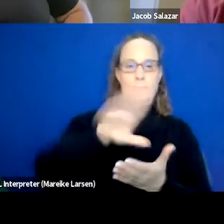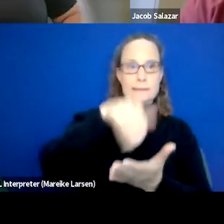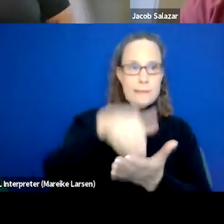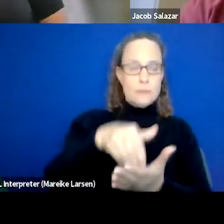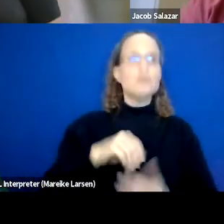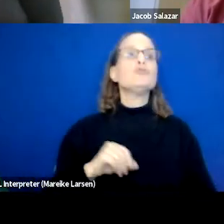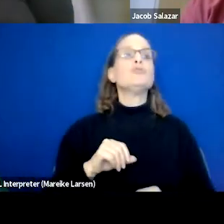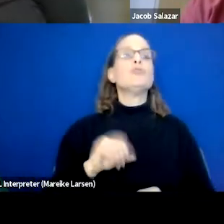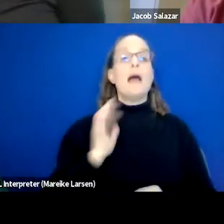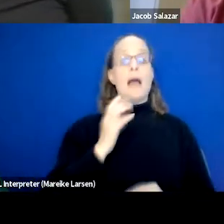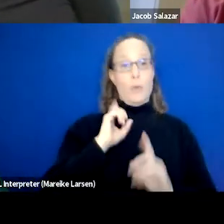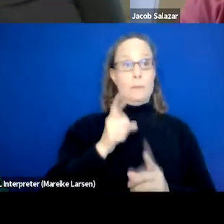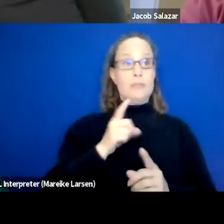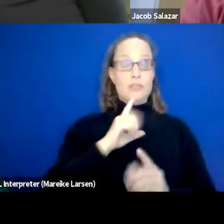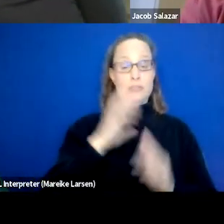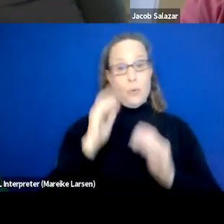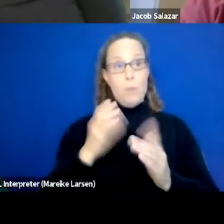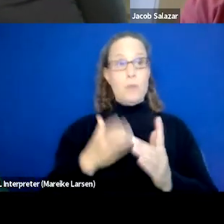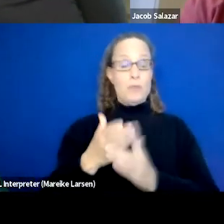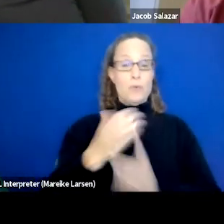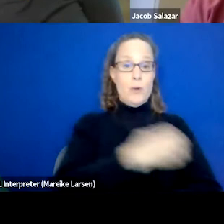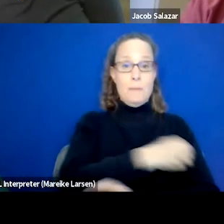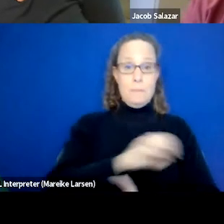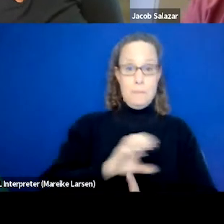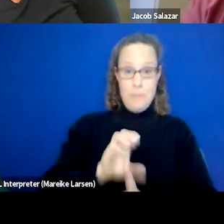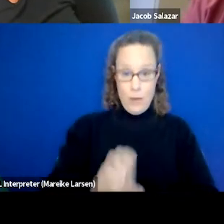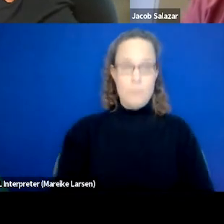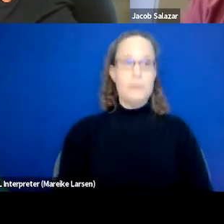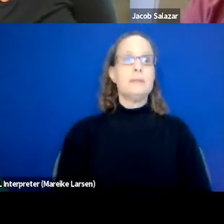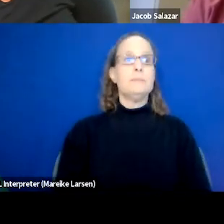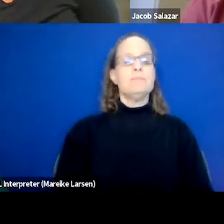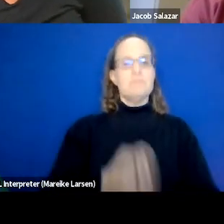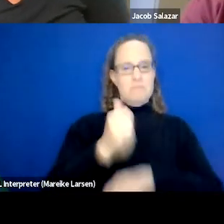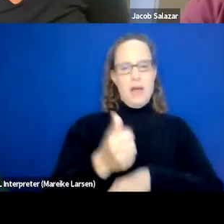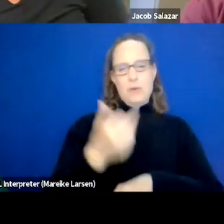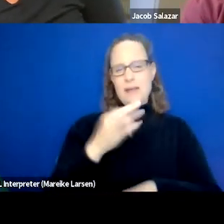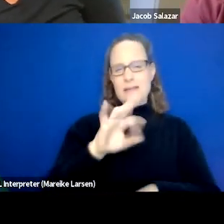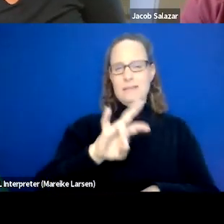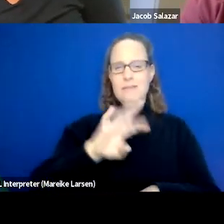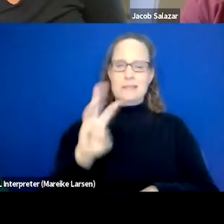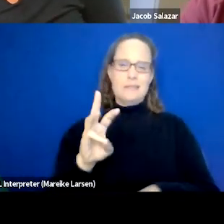Our mission is hope through empowerment, and we were founded in 1976 by two sisters